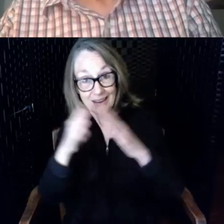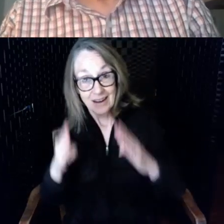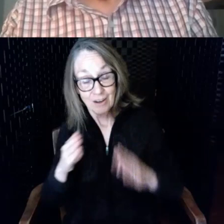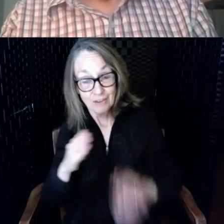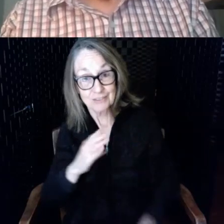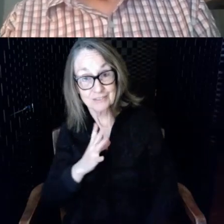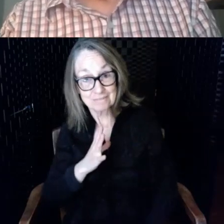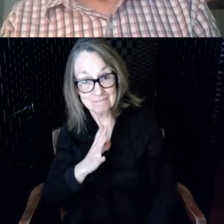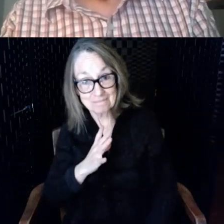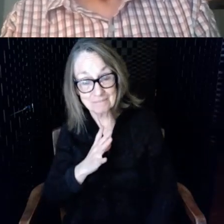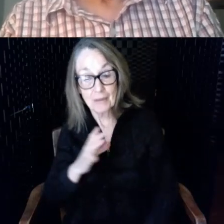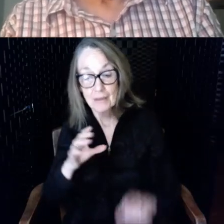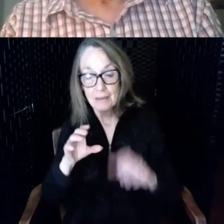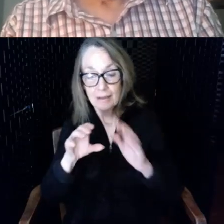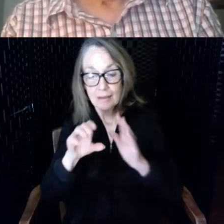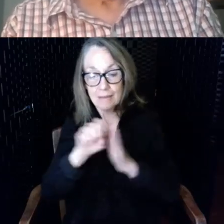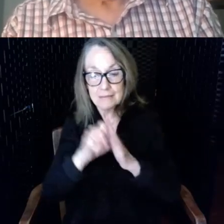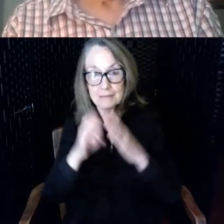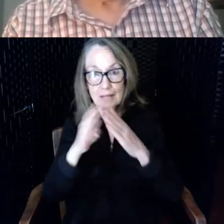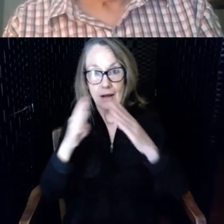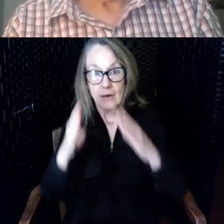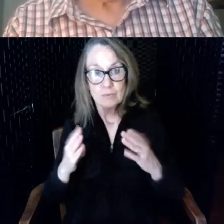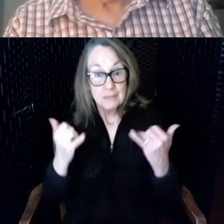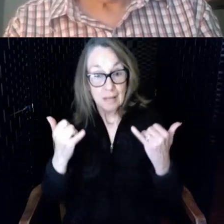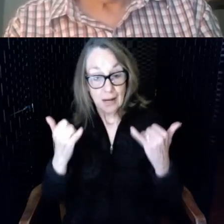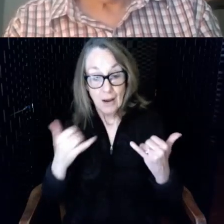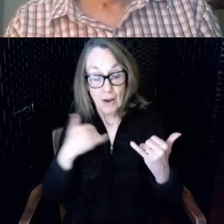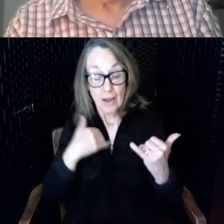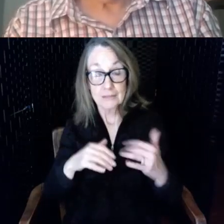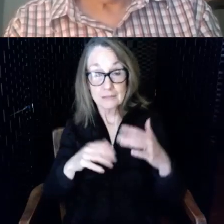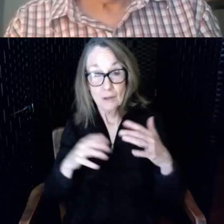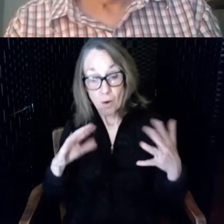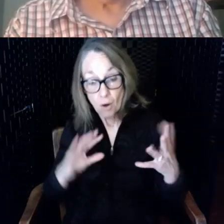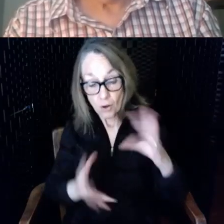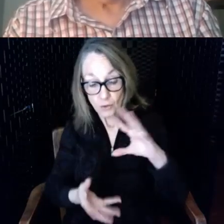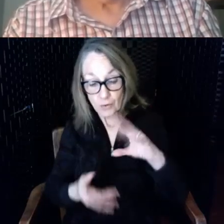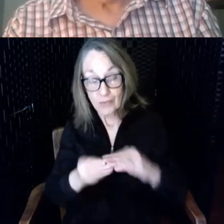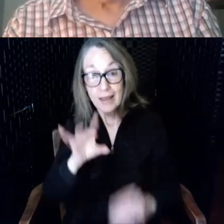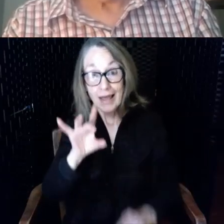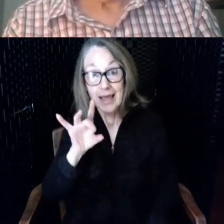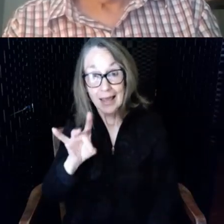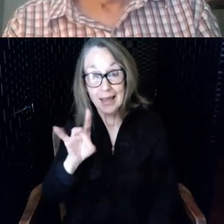State House now has a total of eight hearing loops including both